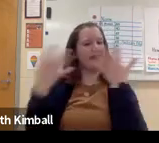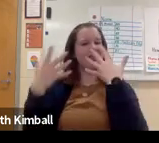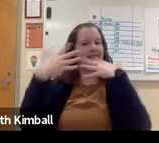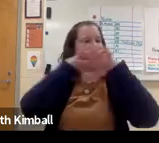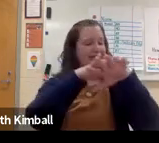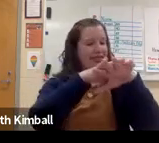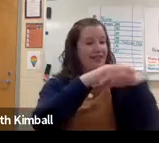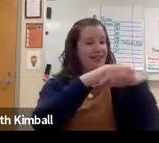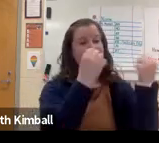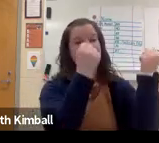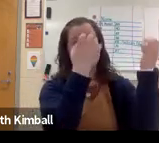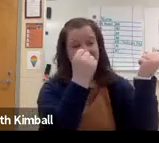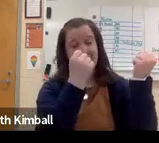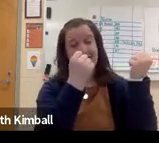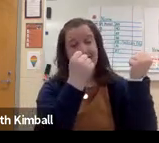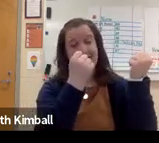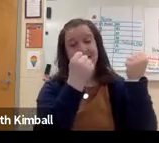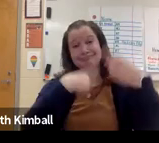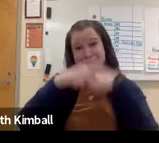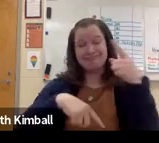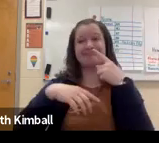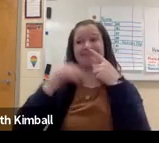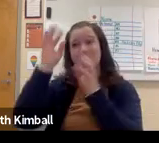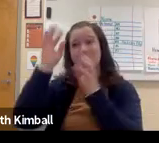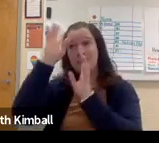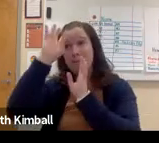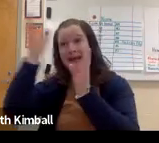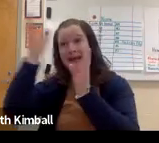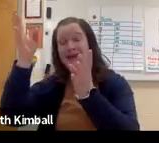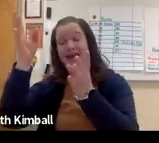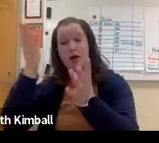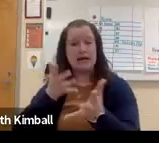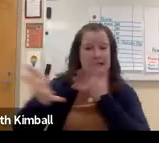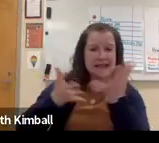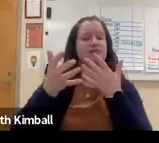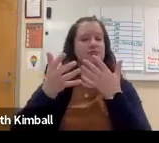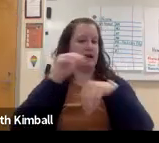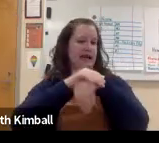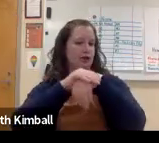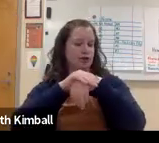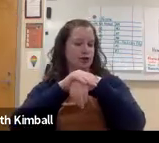that is a little bit of a mixture between what we talked about earlier-- about Signing Exact English and ASL.